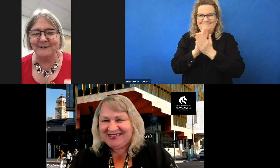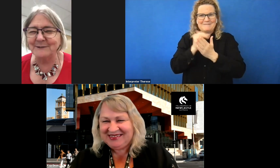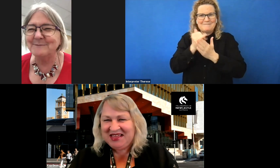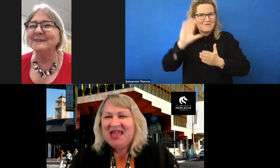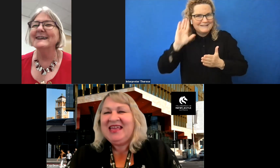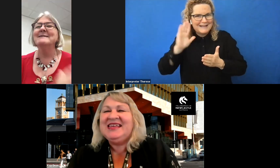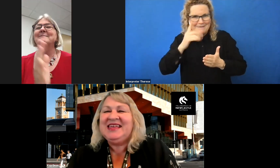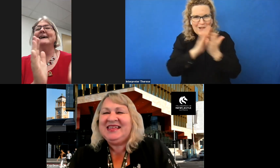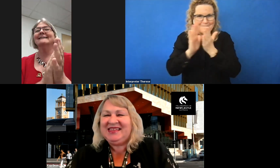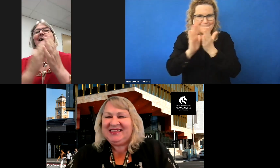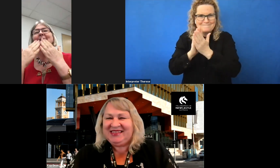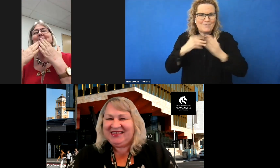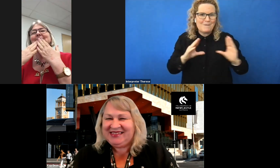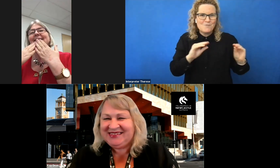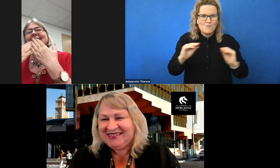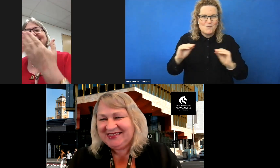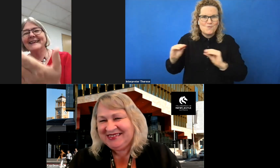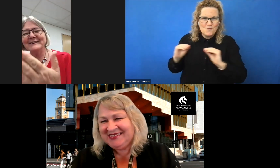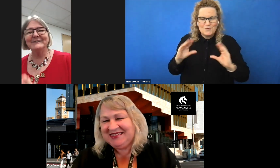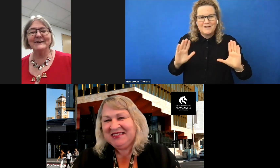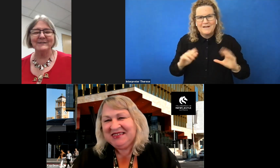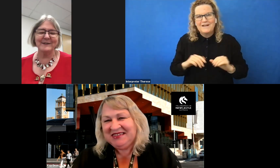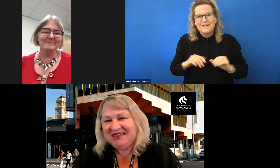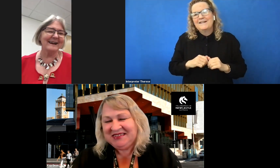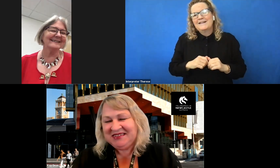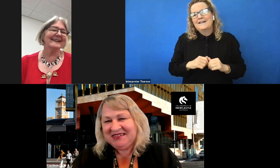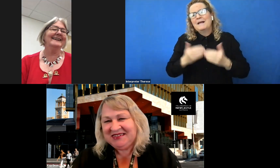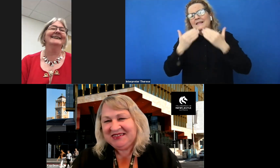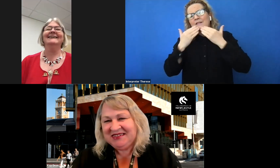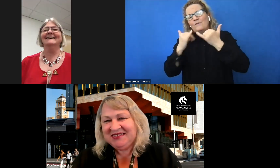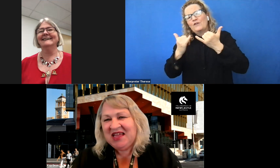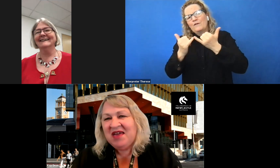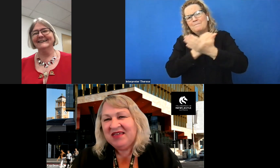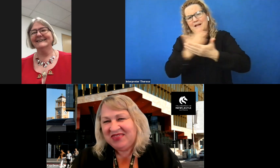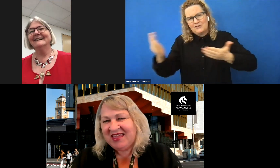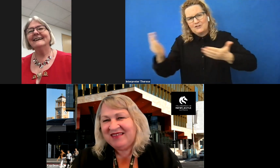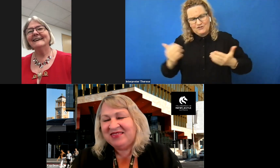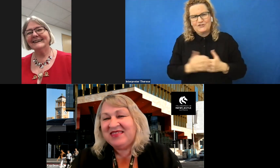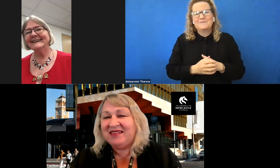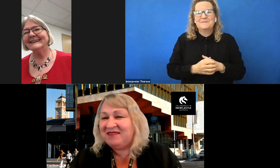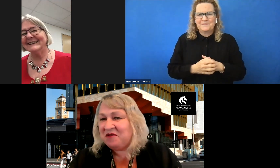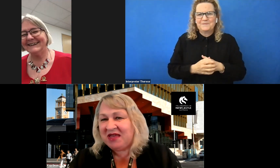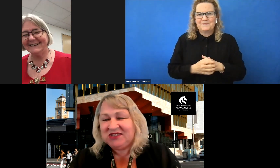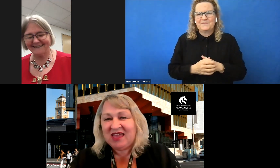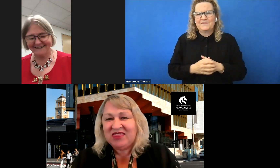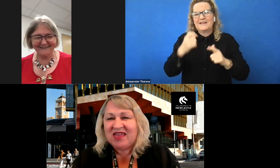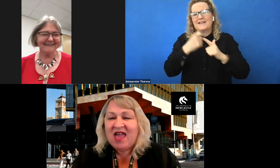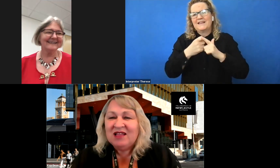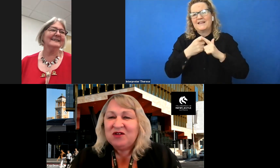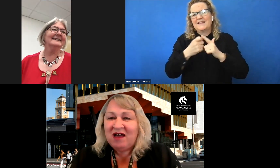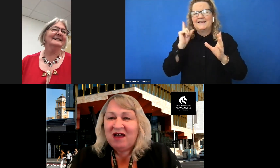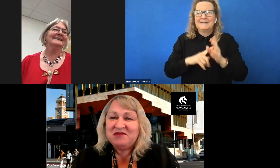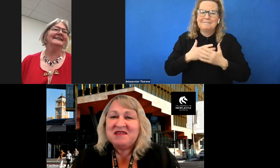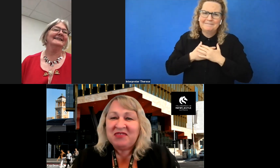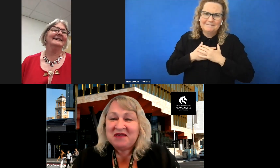is on mute but thank you very, very much, Kay. KAY: Thanks so much, Cathy. Look, I knew nothing